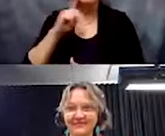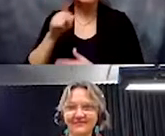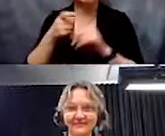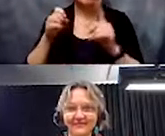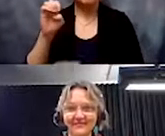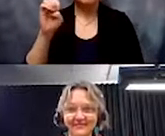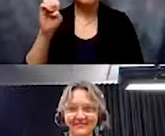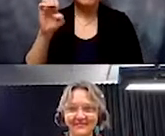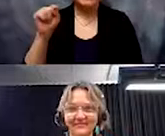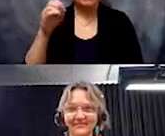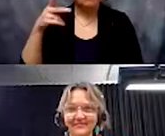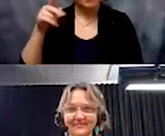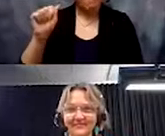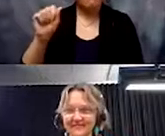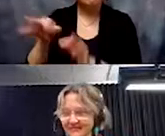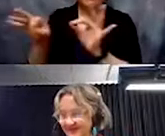I will pass to Jana.